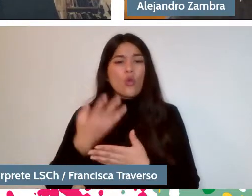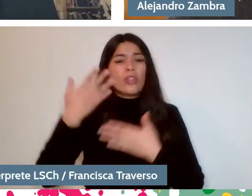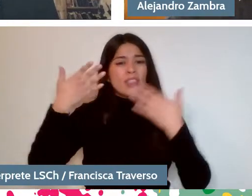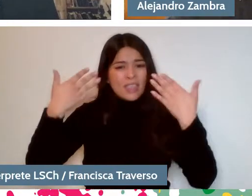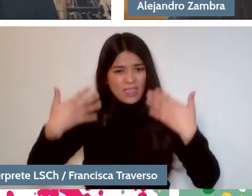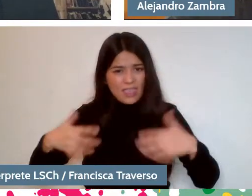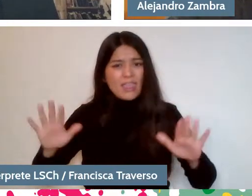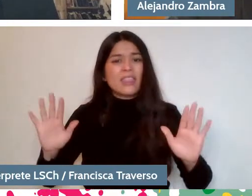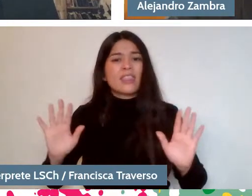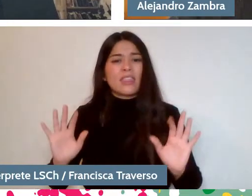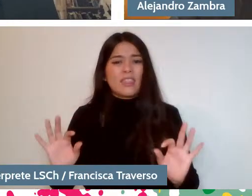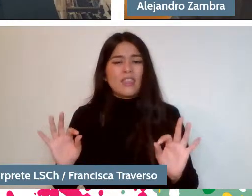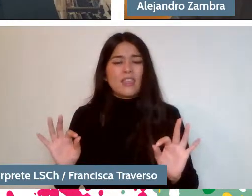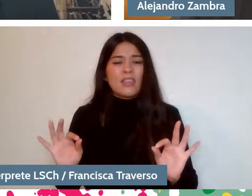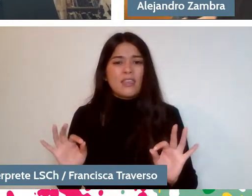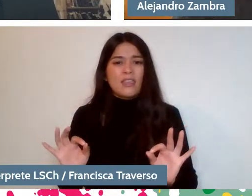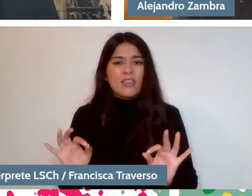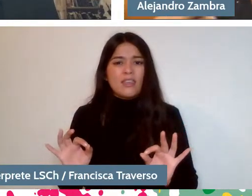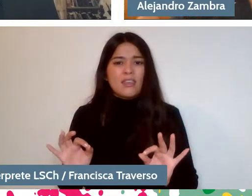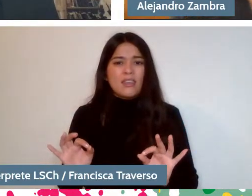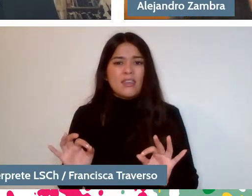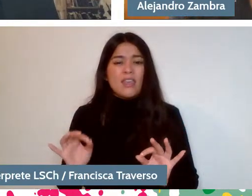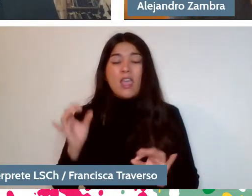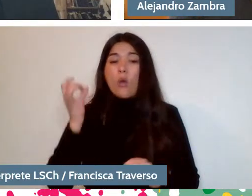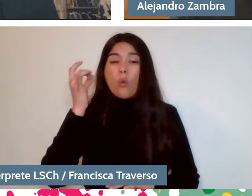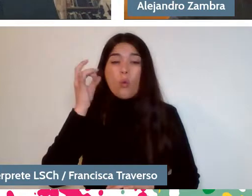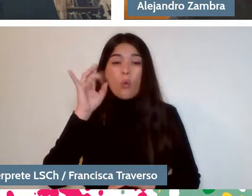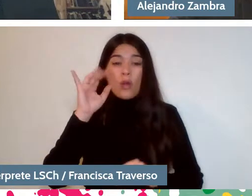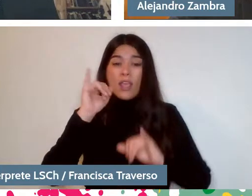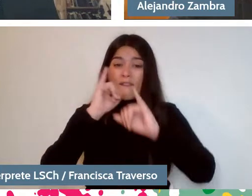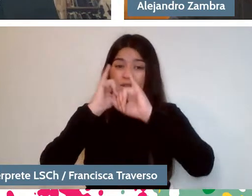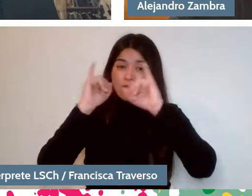and yet almost the only way to answer to the text